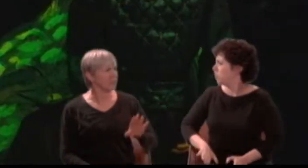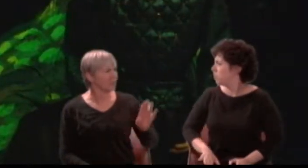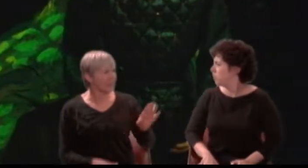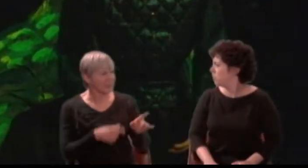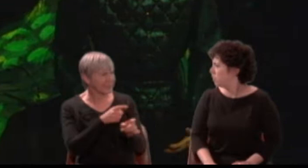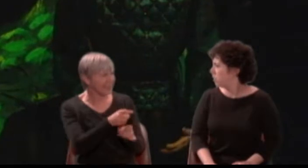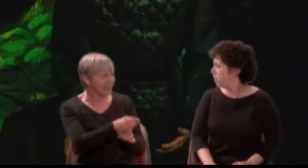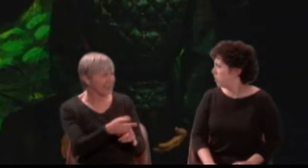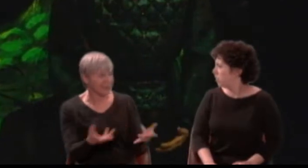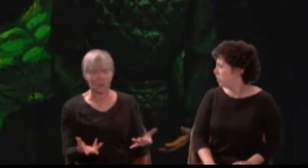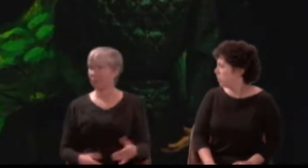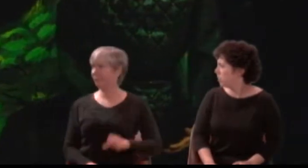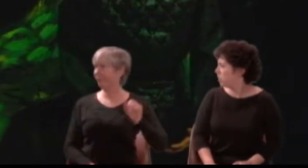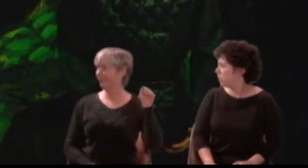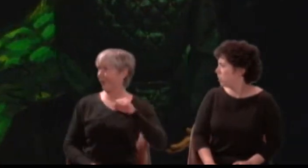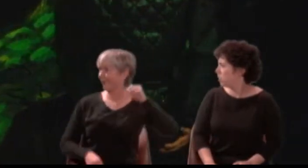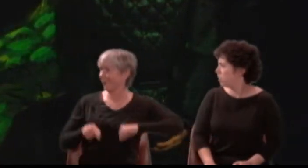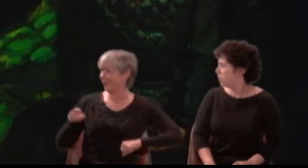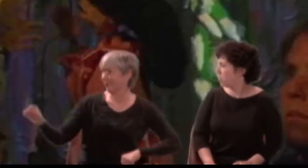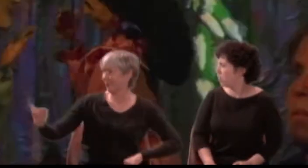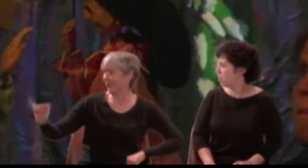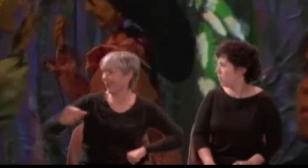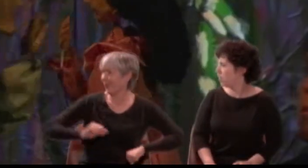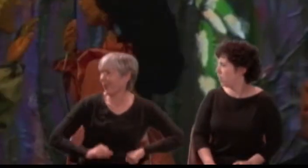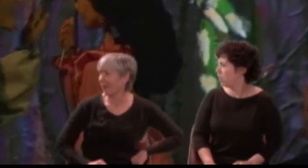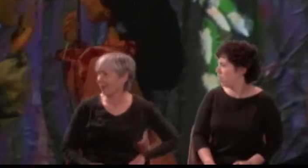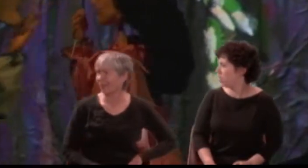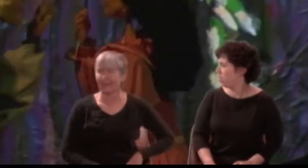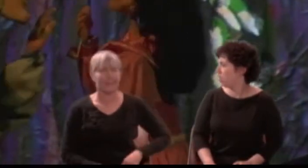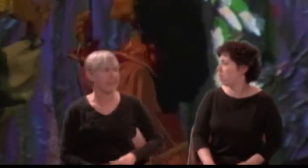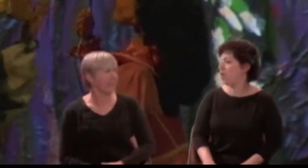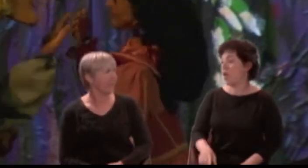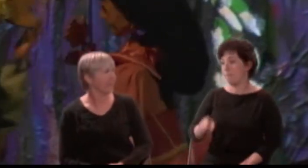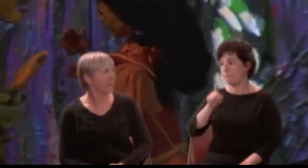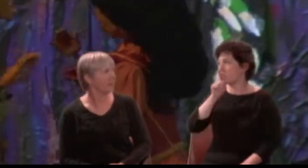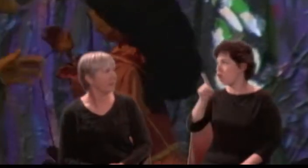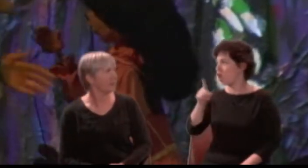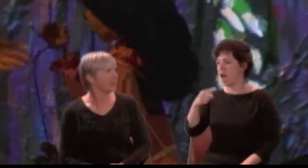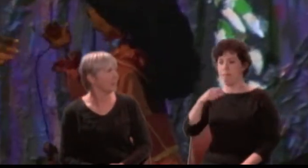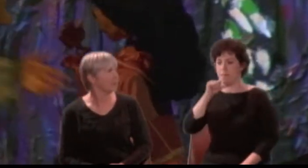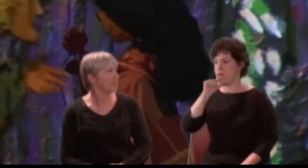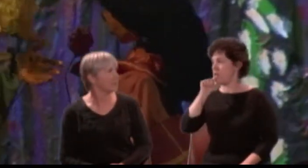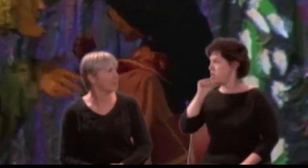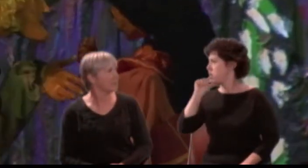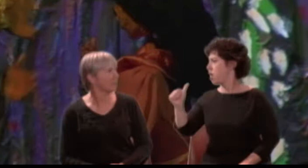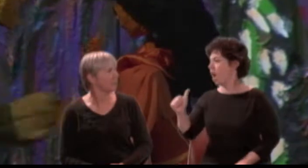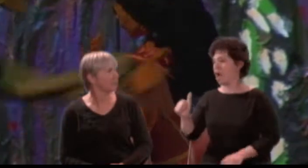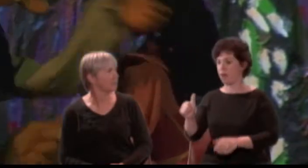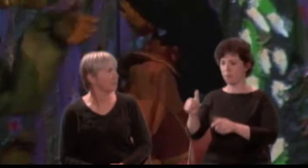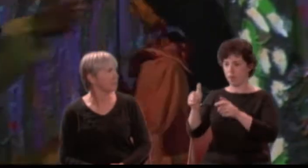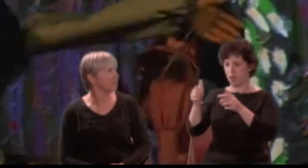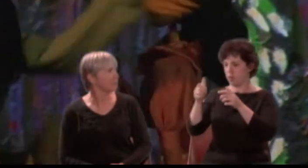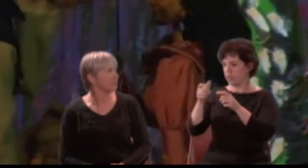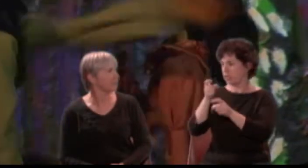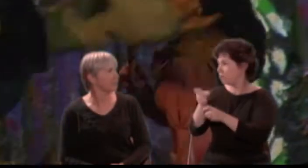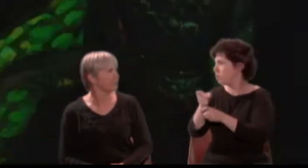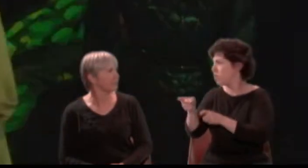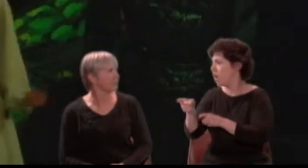Helena: Yes, sooth, and so do you. Lysander: Be certain, nothing truer, 'tis no jest. That I do hate thee and love Helena.